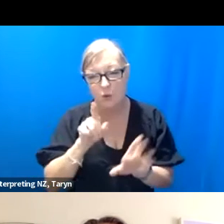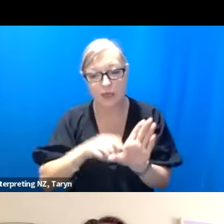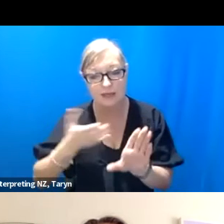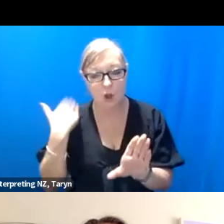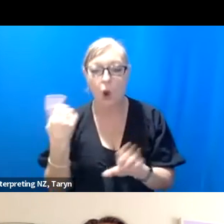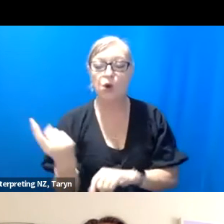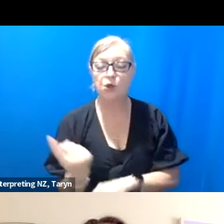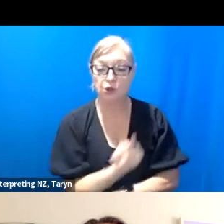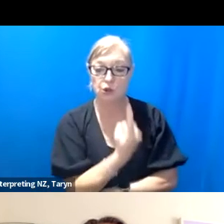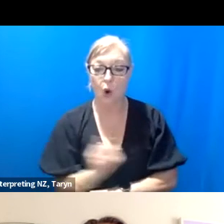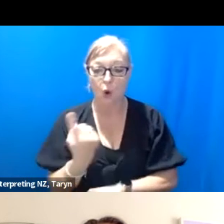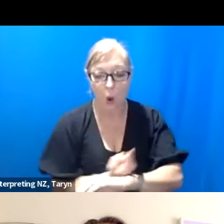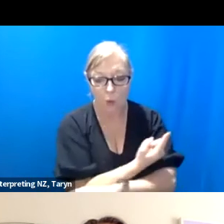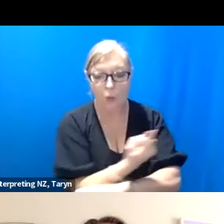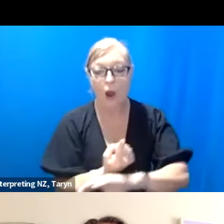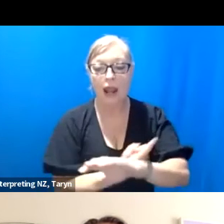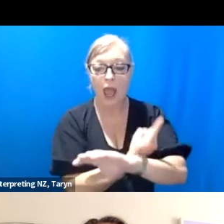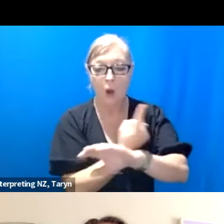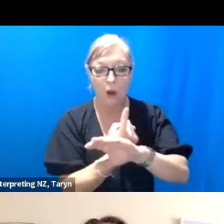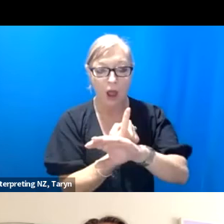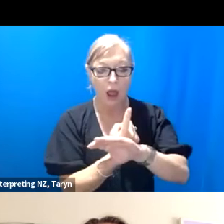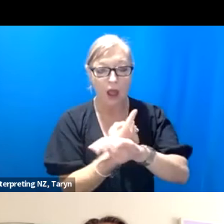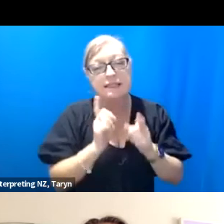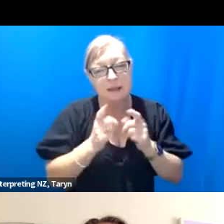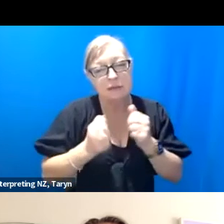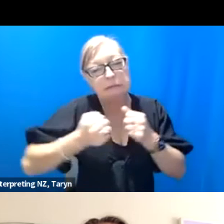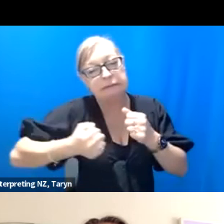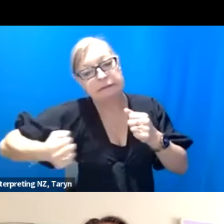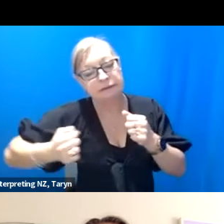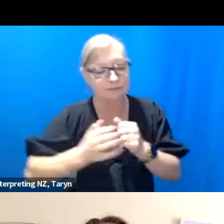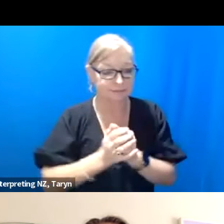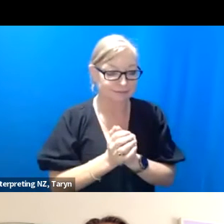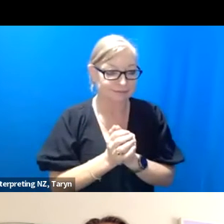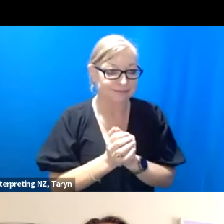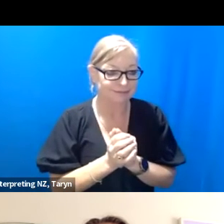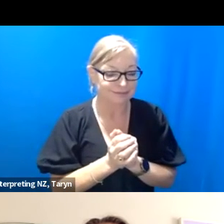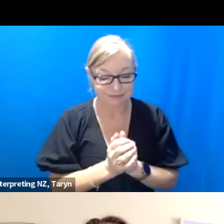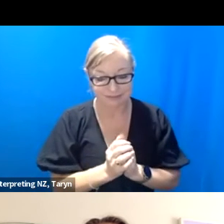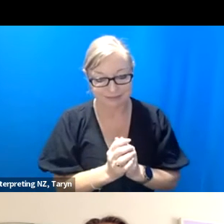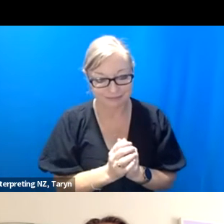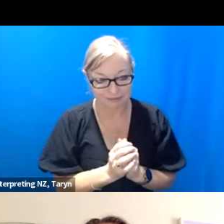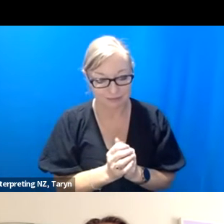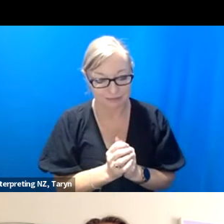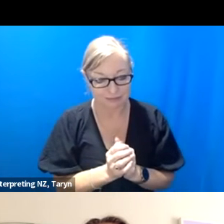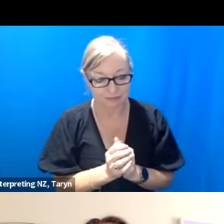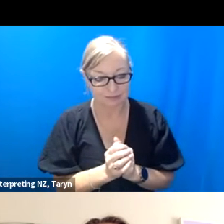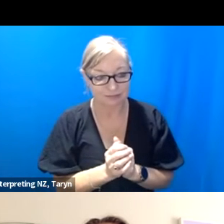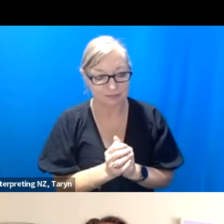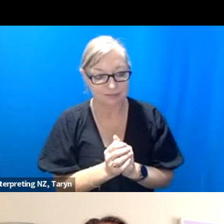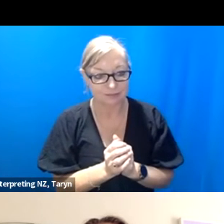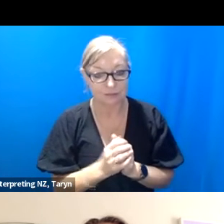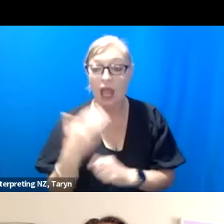one hour, sometimes a bit longer because I talk too much as you hear, lecture demo show which